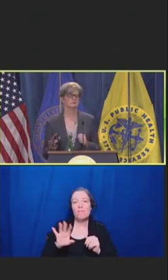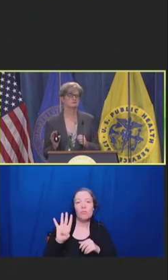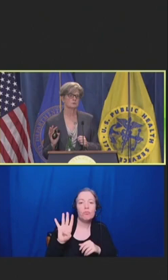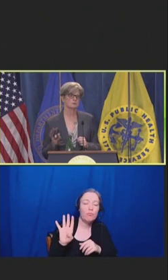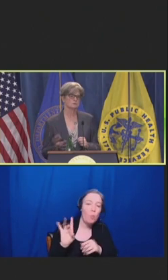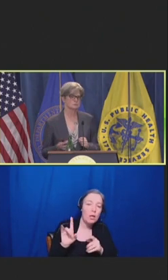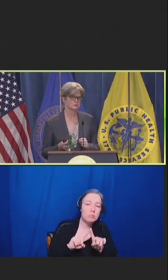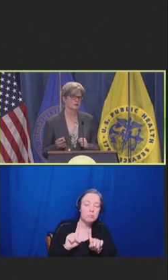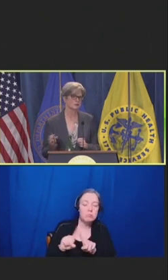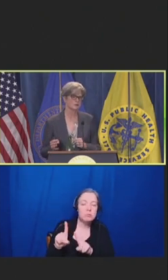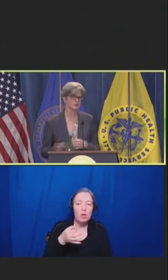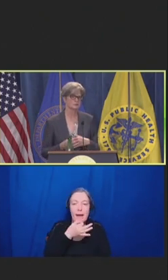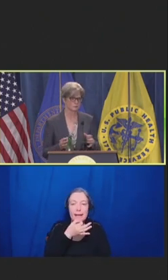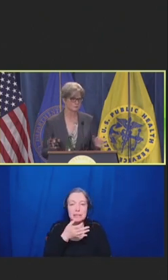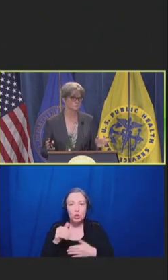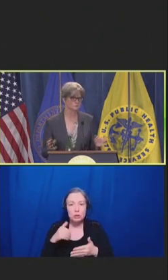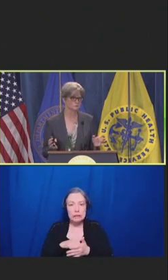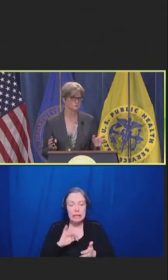in moral injury across the world.